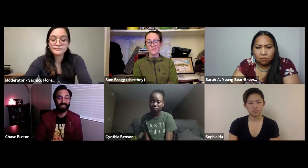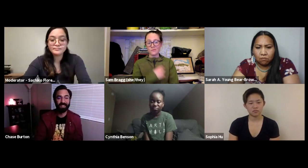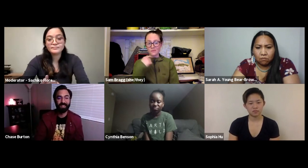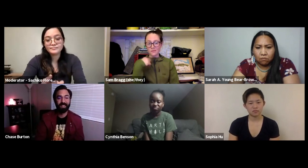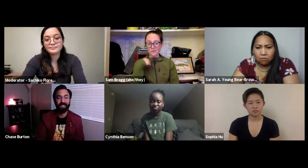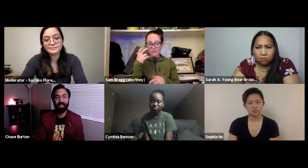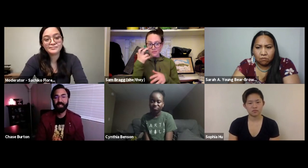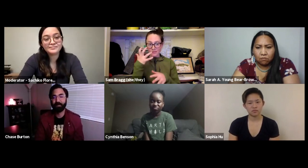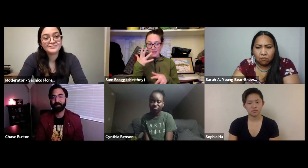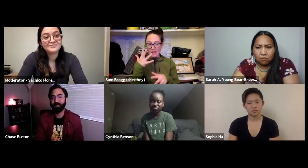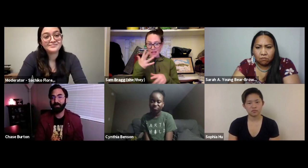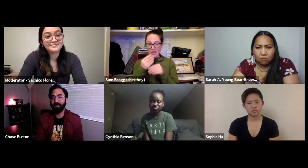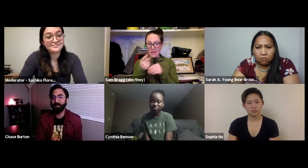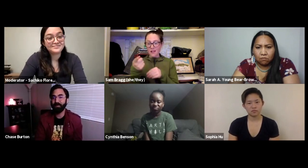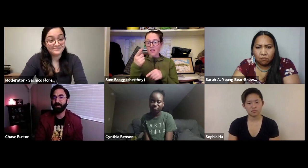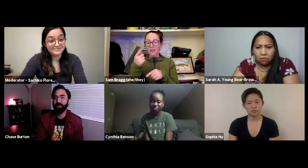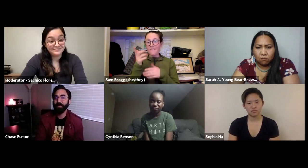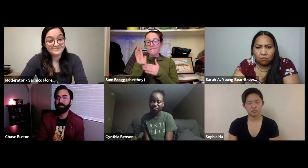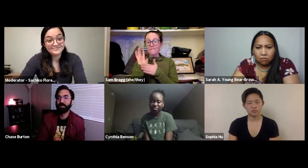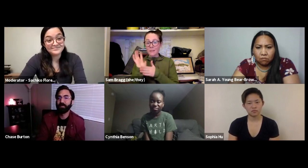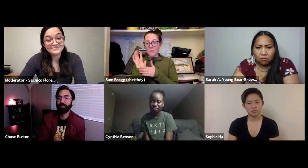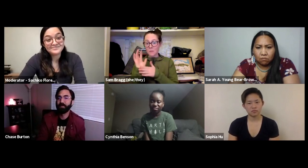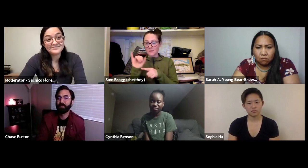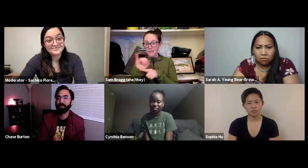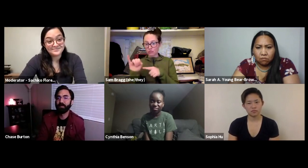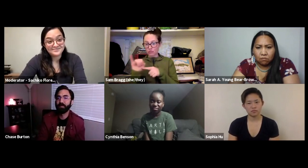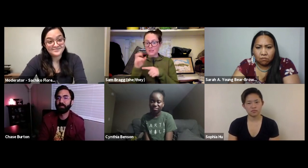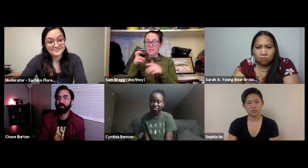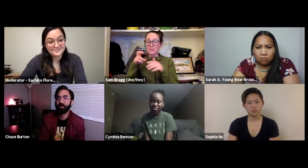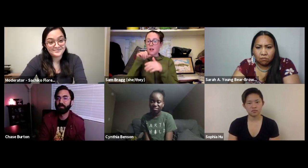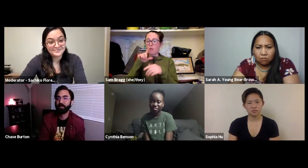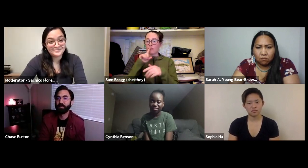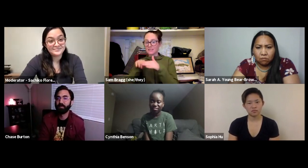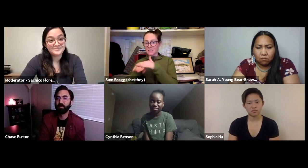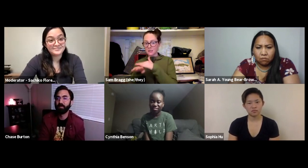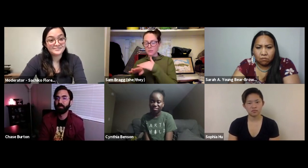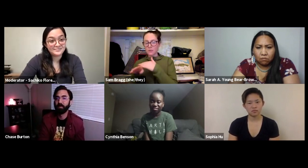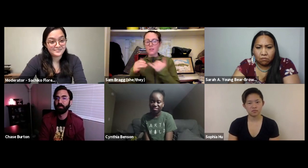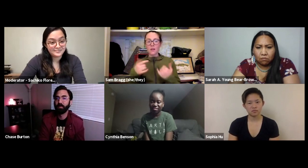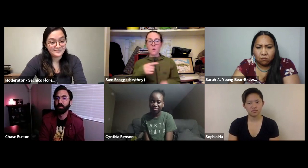into inaccessible films. SAM: I'd like to add that the film industry